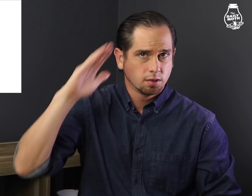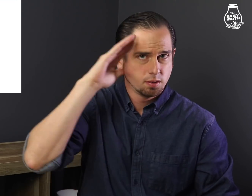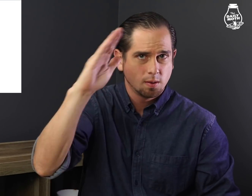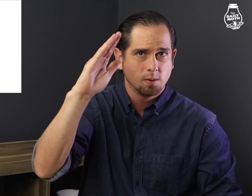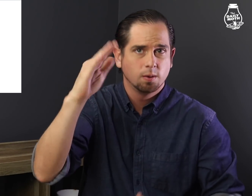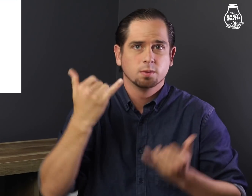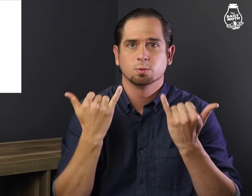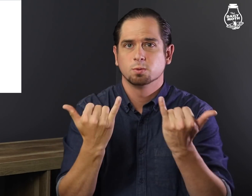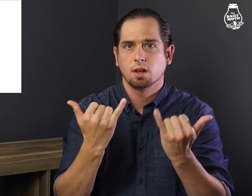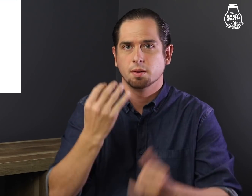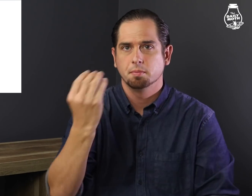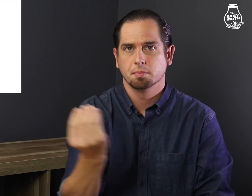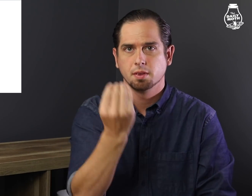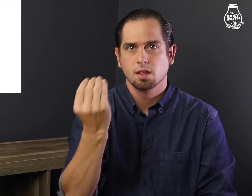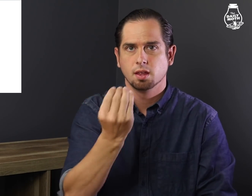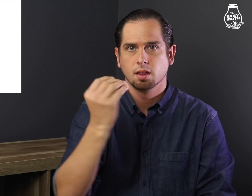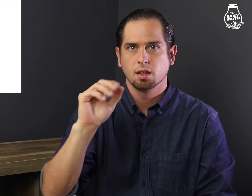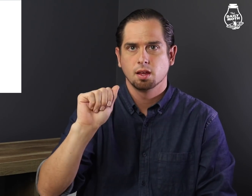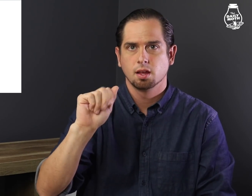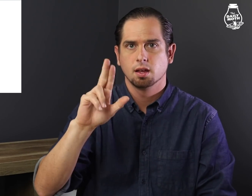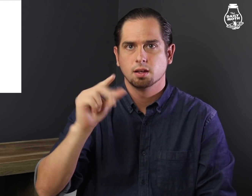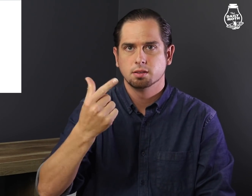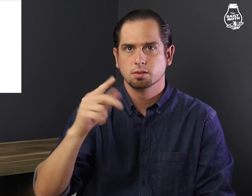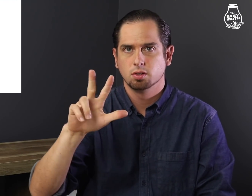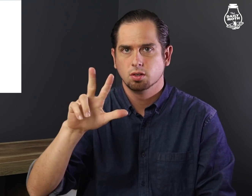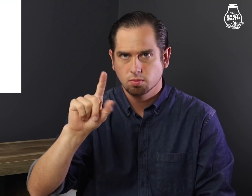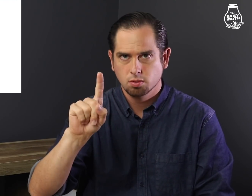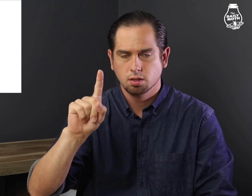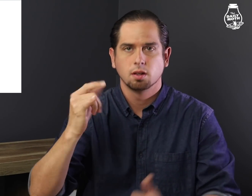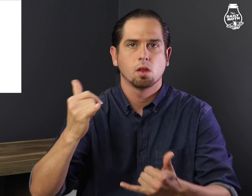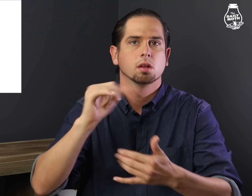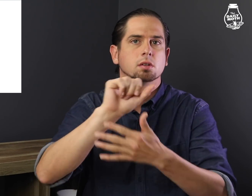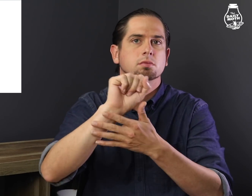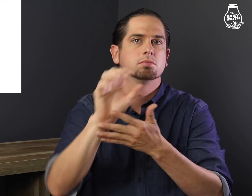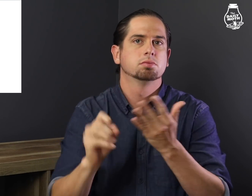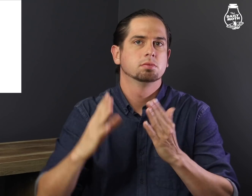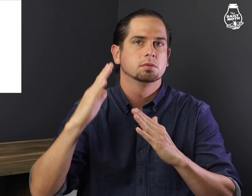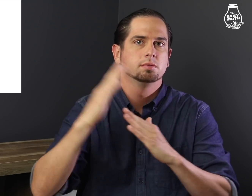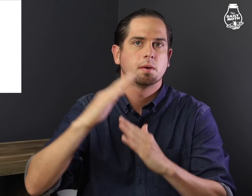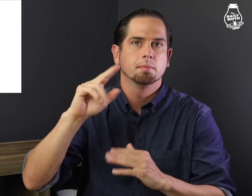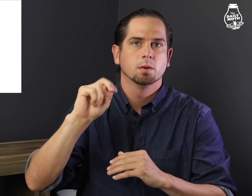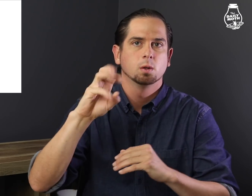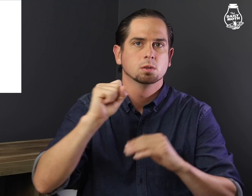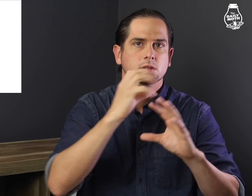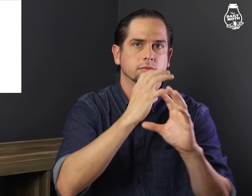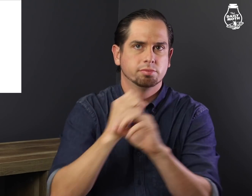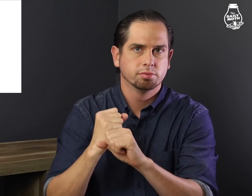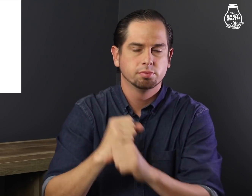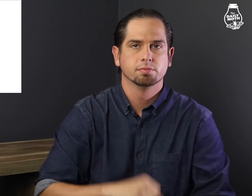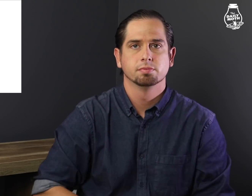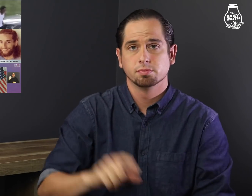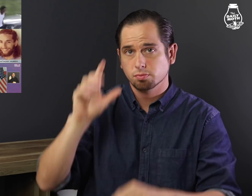Hello! It is Monday, August 31. Here are today's top news briefs.